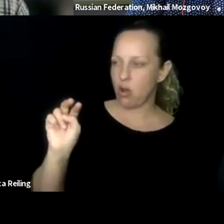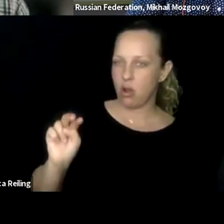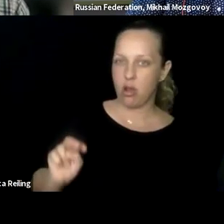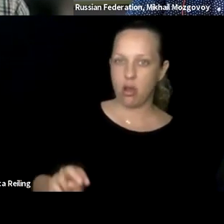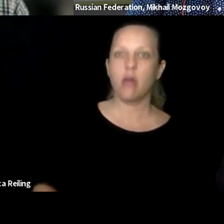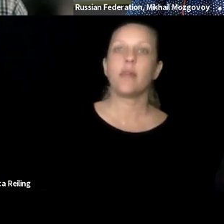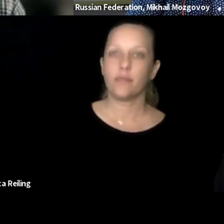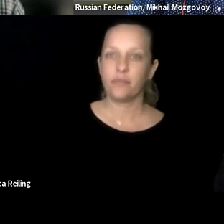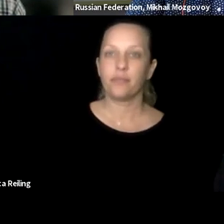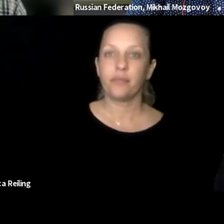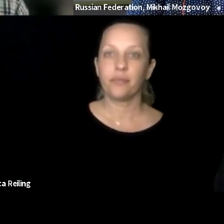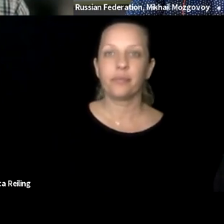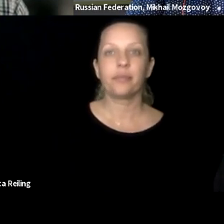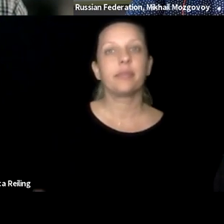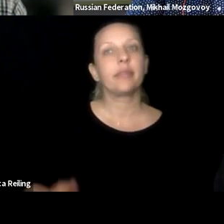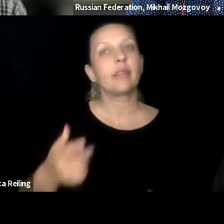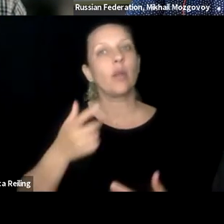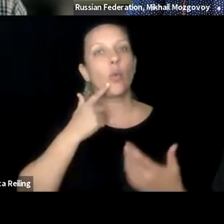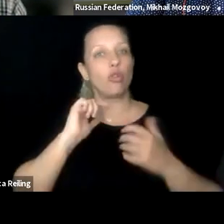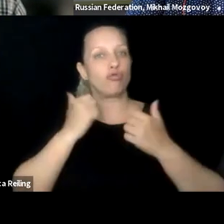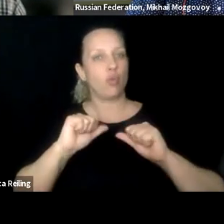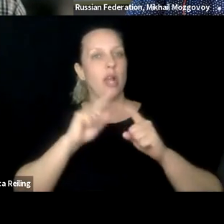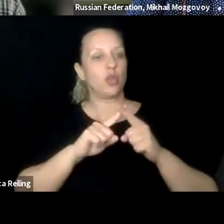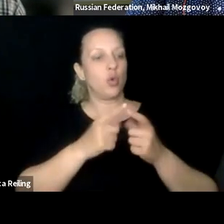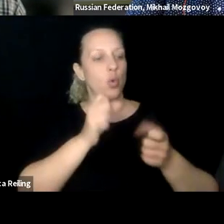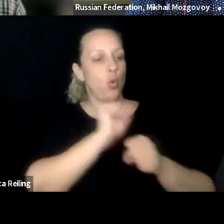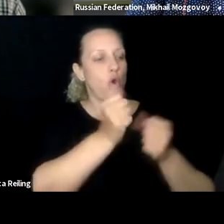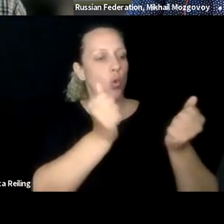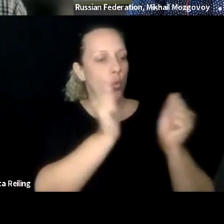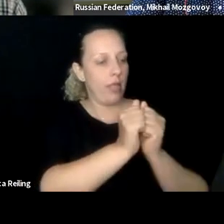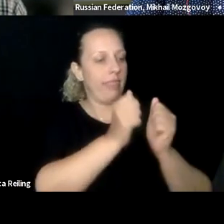have that modules. So we don't have special staff who